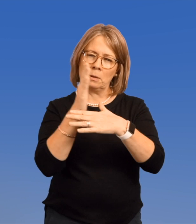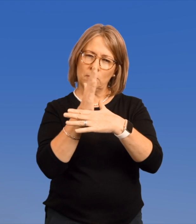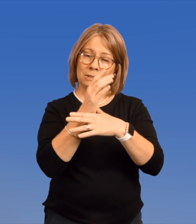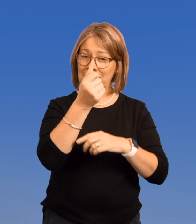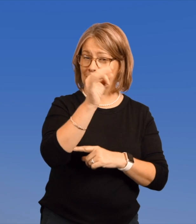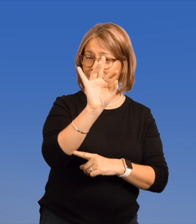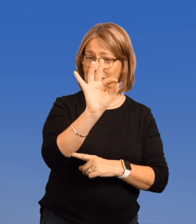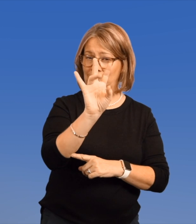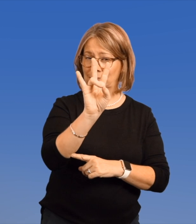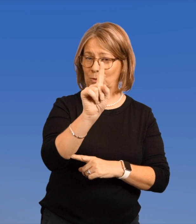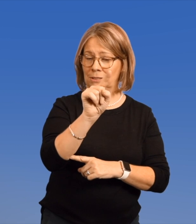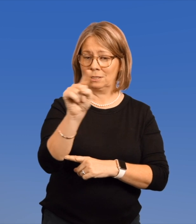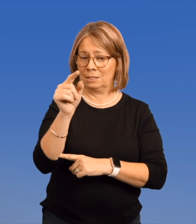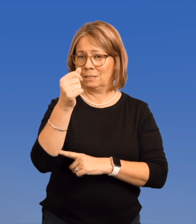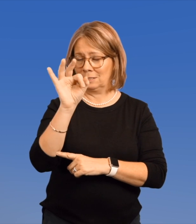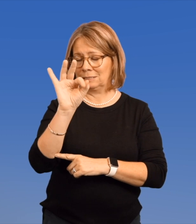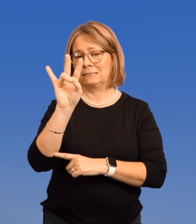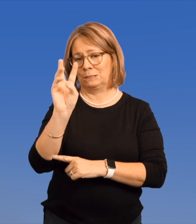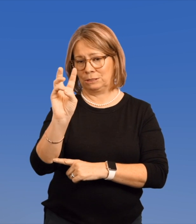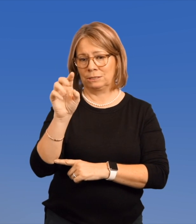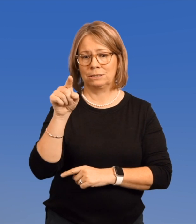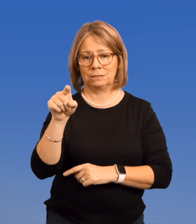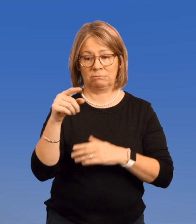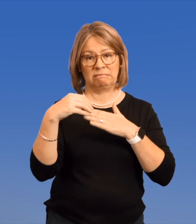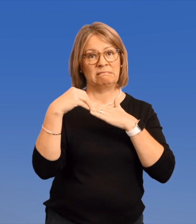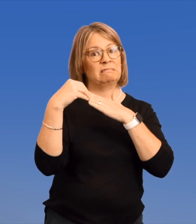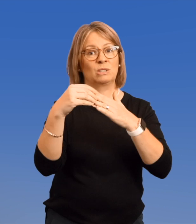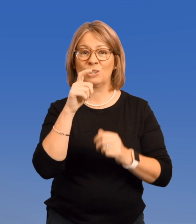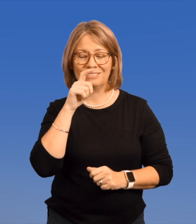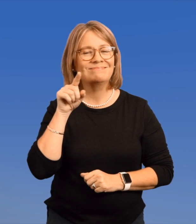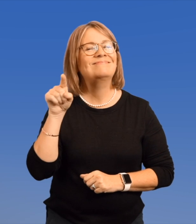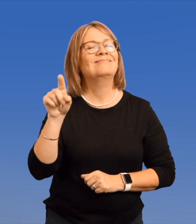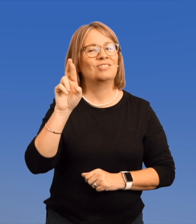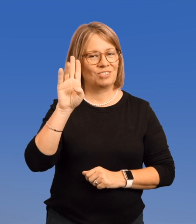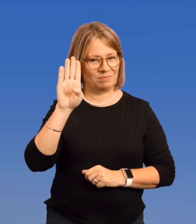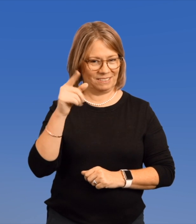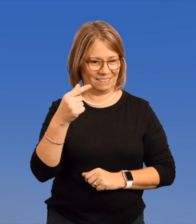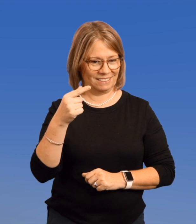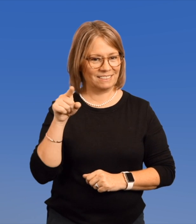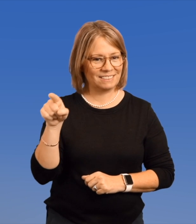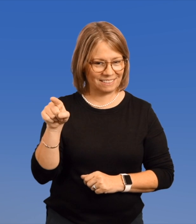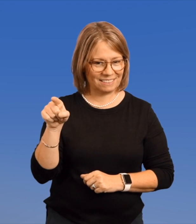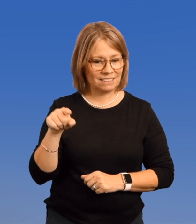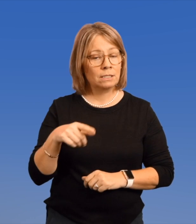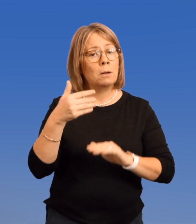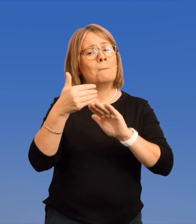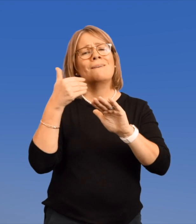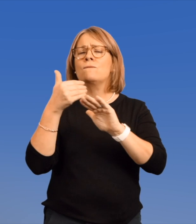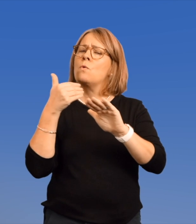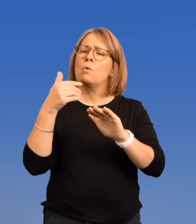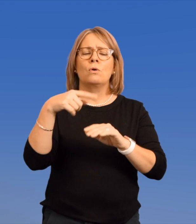between 1971 and 1976, led by Ruth Bader Ginsburg.